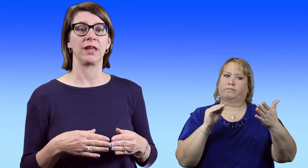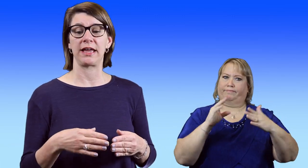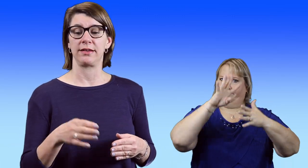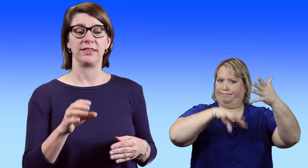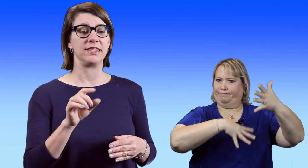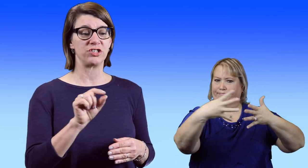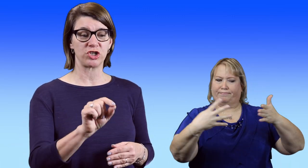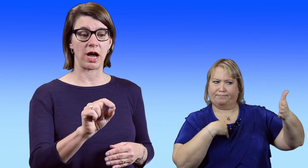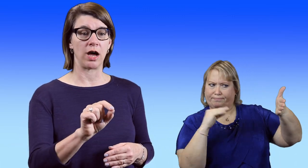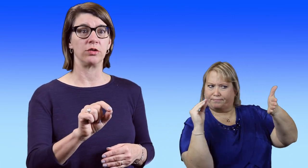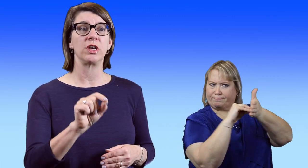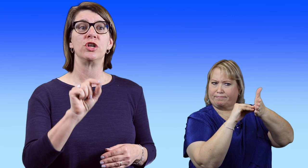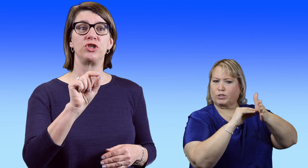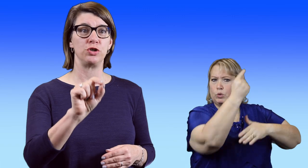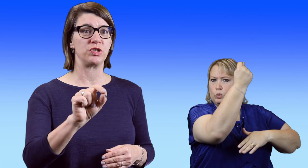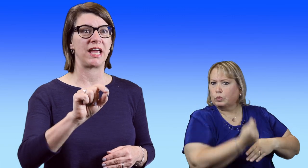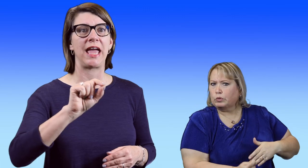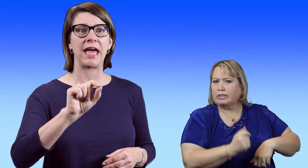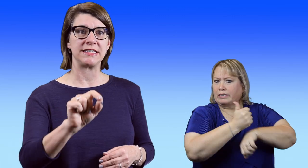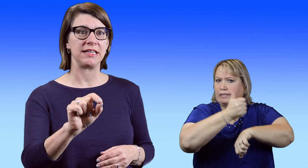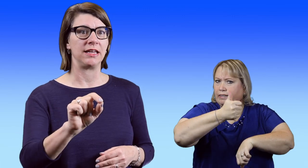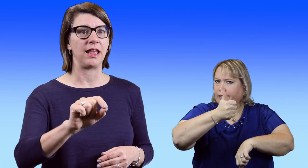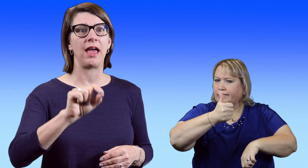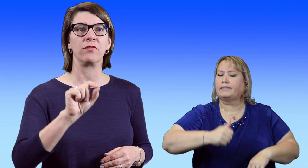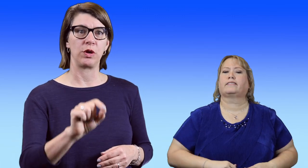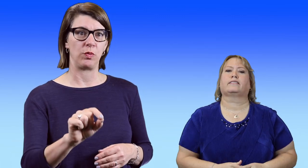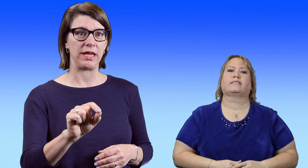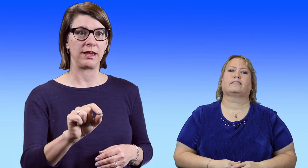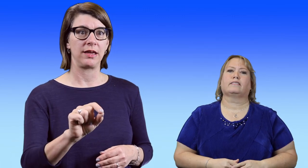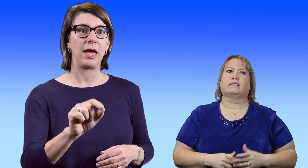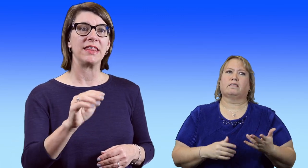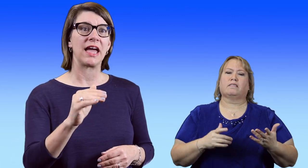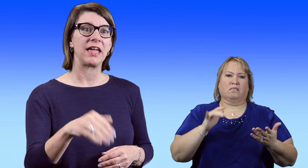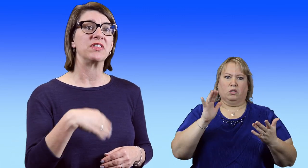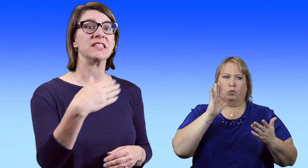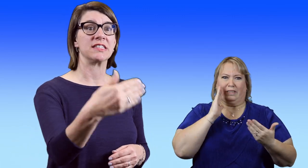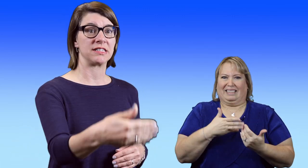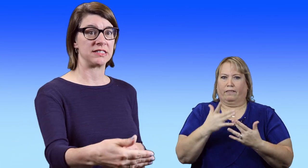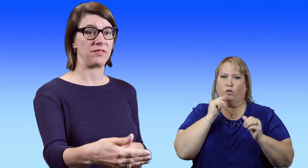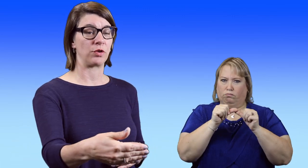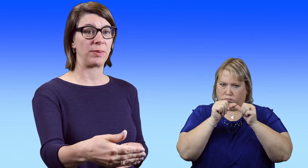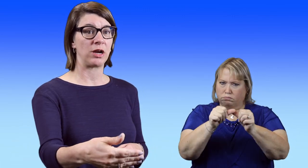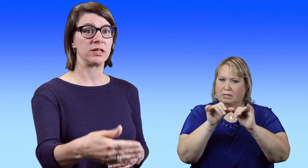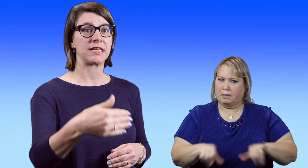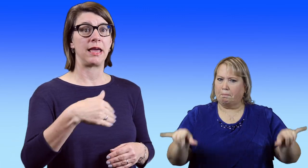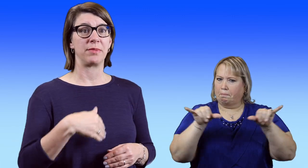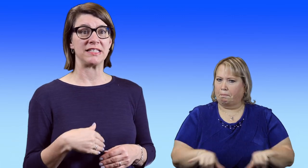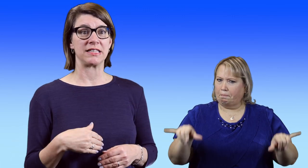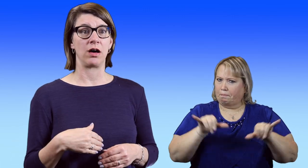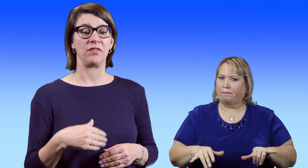like this child Tuesday at 10 every week. That gave the consistency for the parents and myself